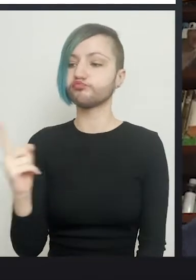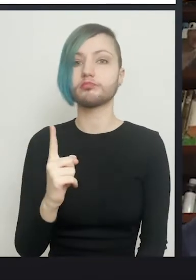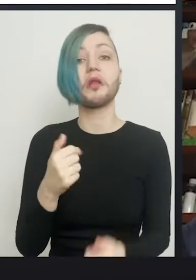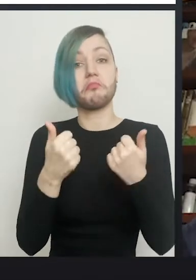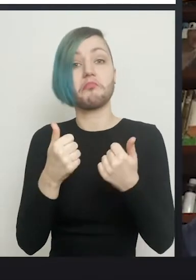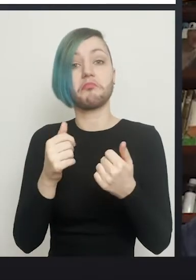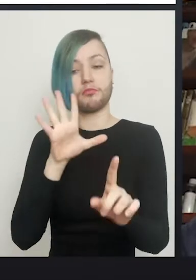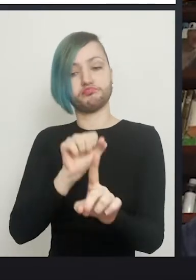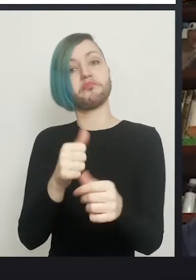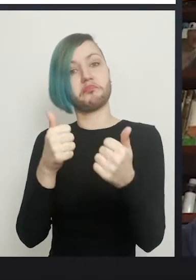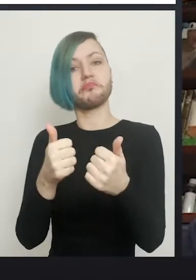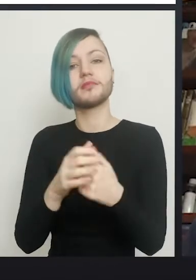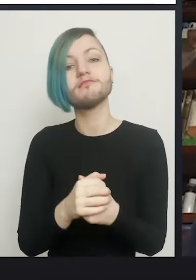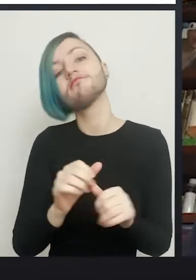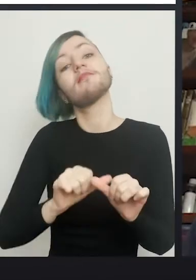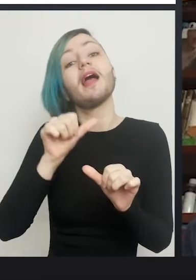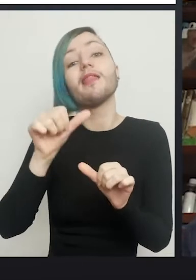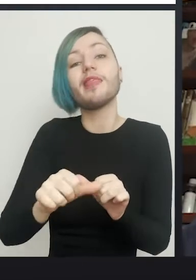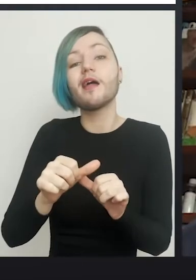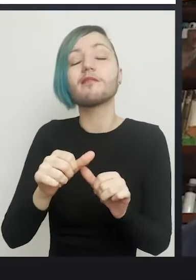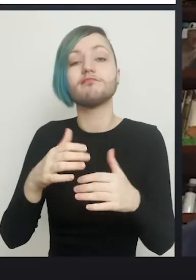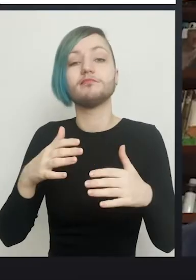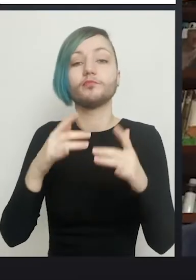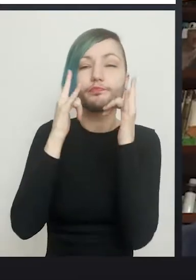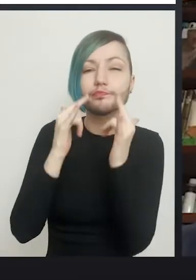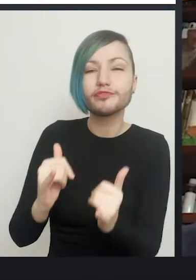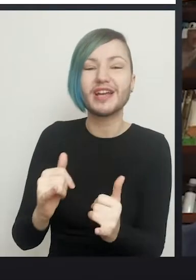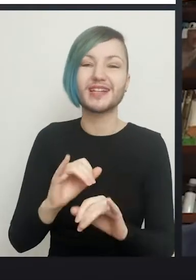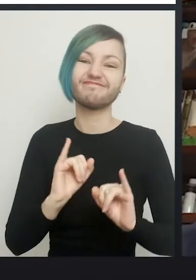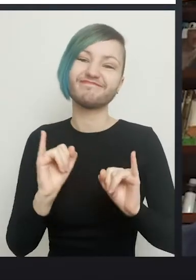As far as physical examination thereafter is concerned, I'm afraid to say and this is what